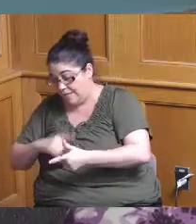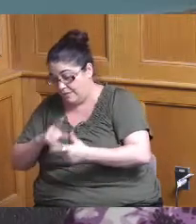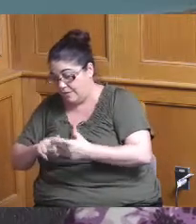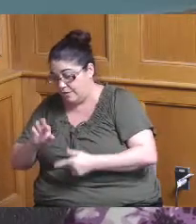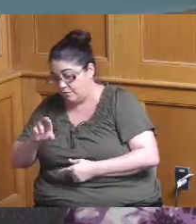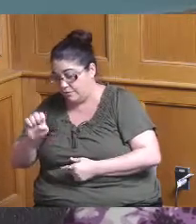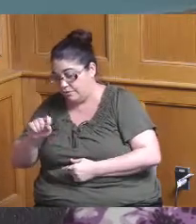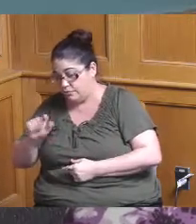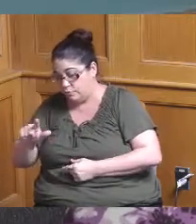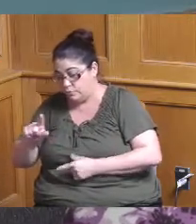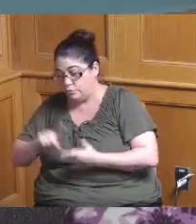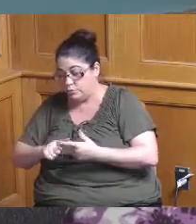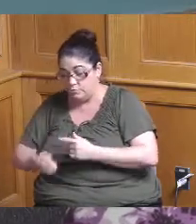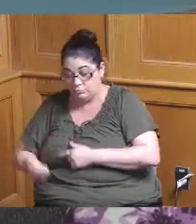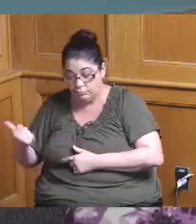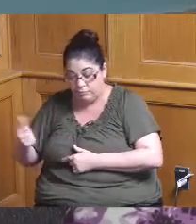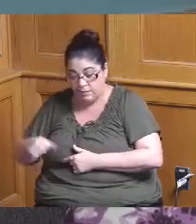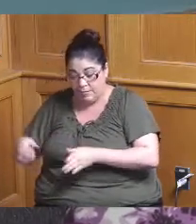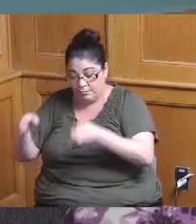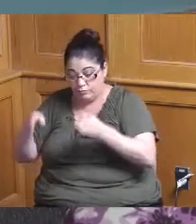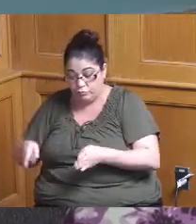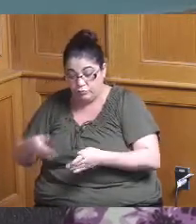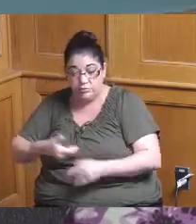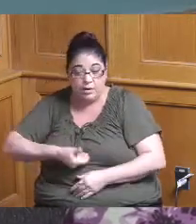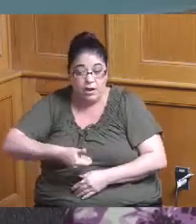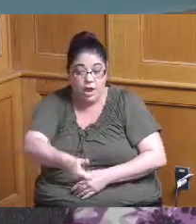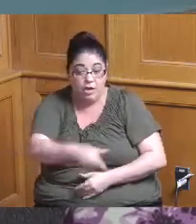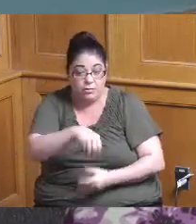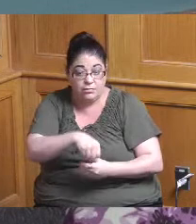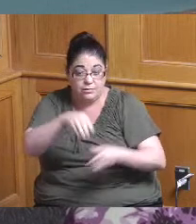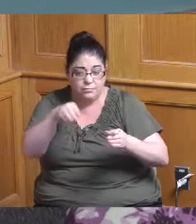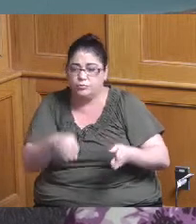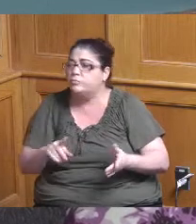are you getting rid of that consultant and then hire an inside person that's going to do that I